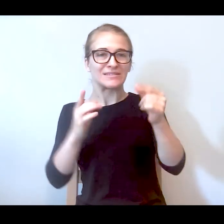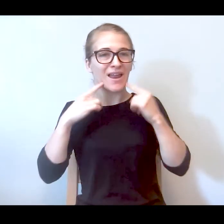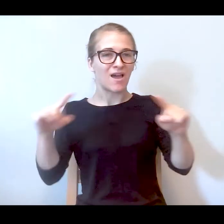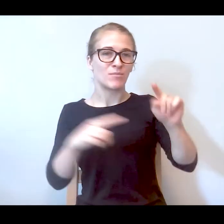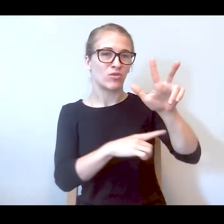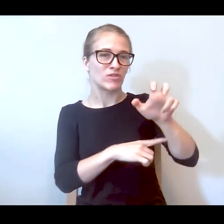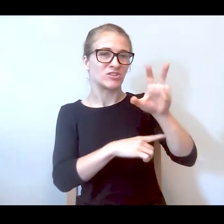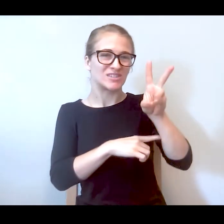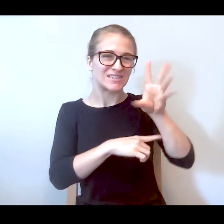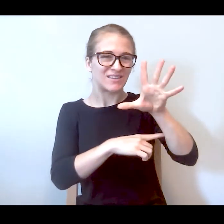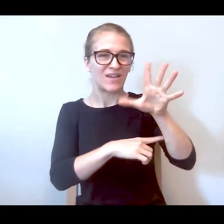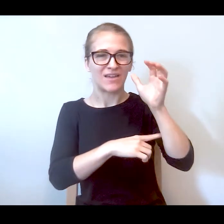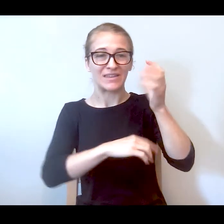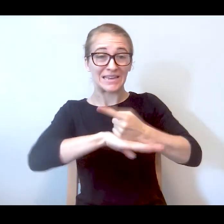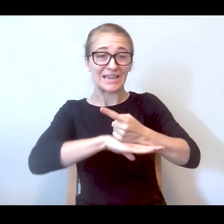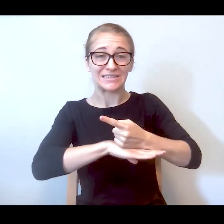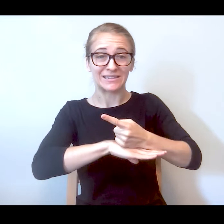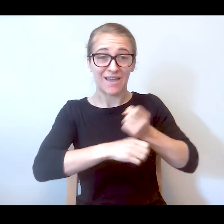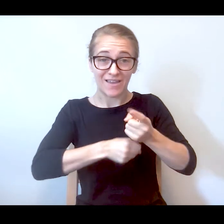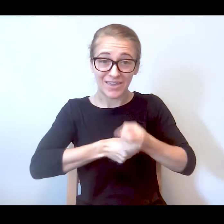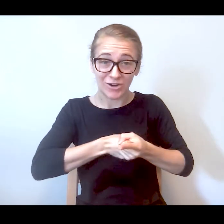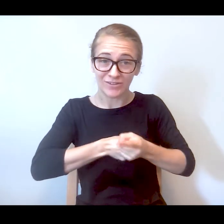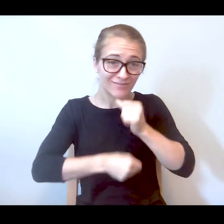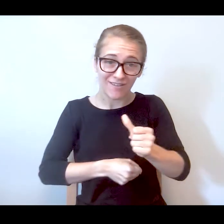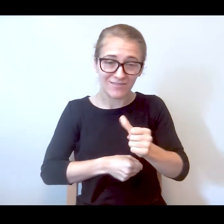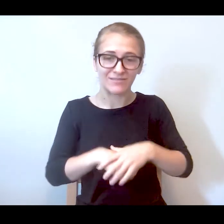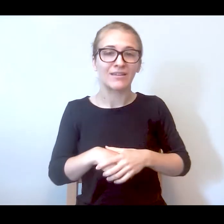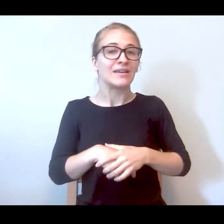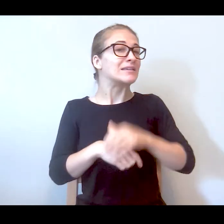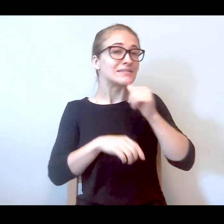year, does not operate 24/7, and I don't know if you